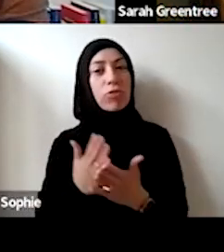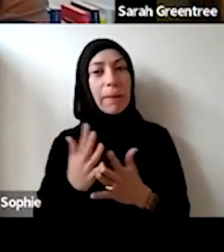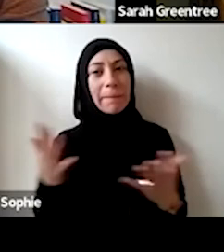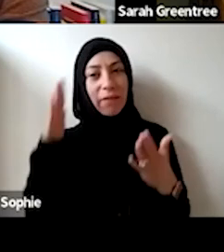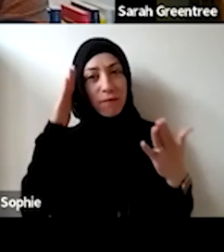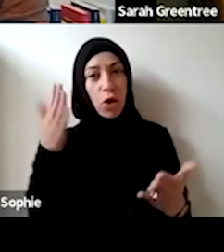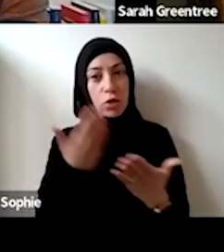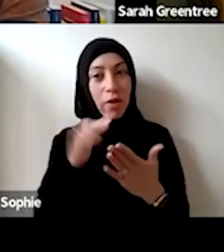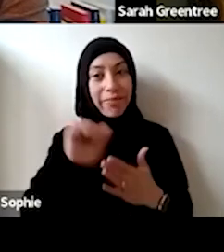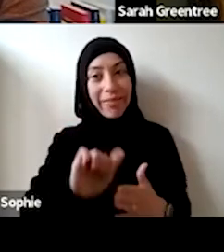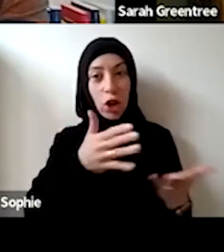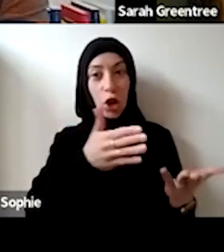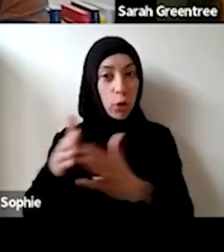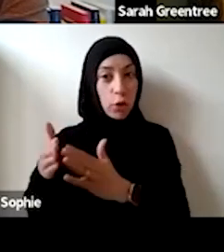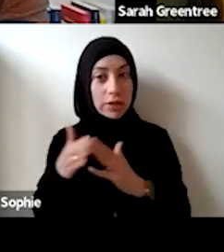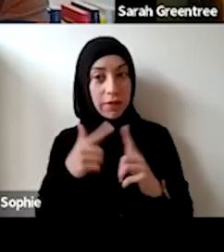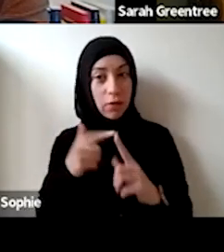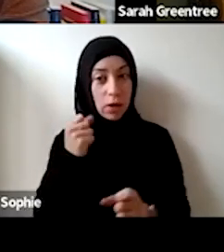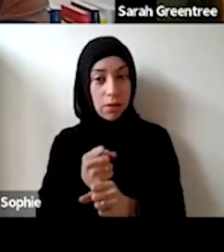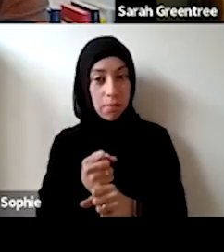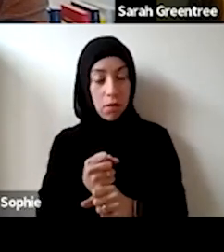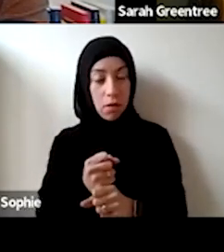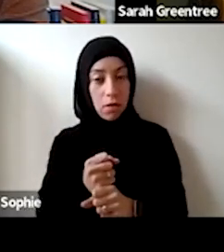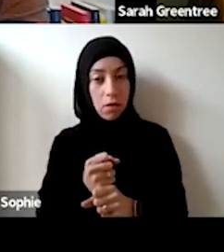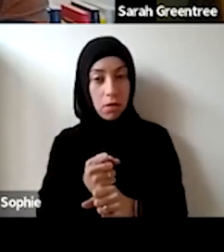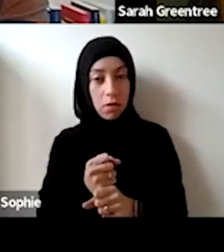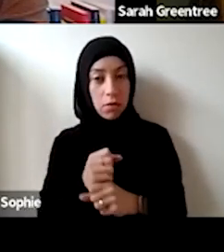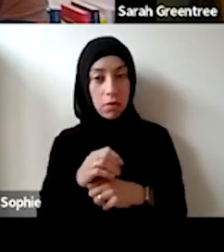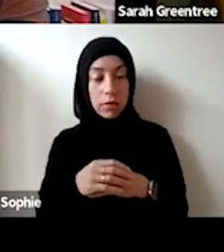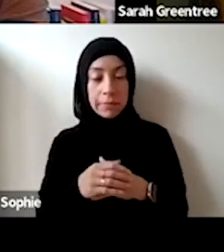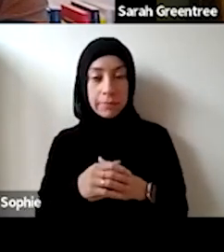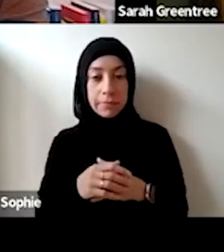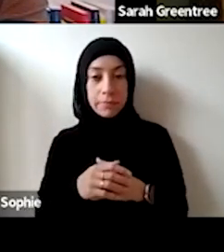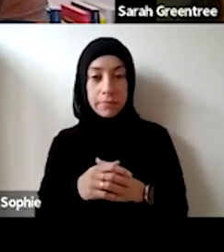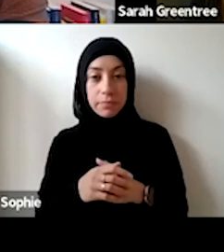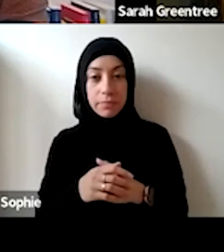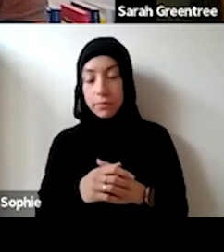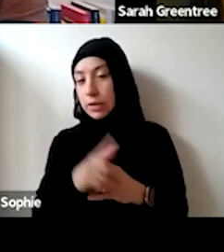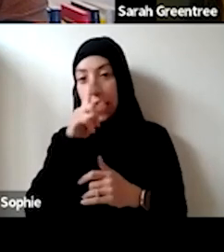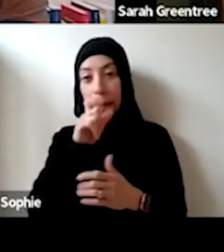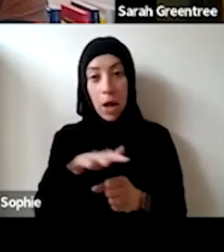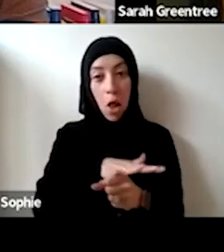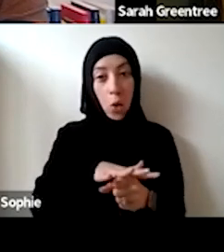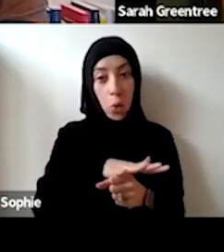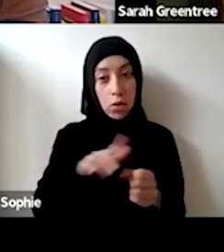and the expectation there would not necessarily be that they serve the whole of the Sorry the you know that it could be local or or whatever. country in any way, but that they are really